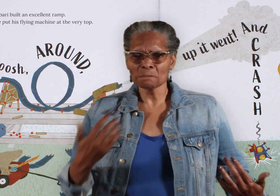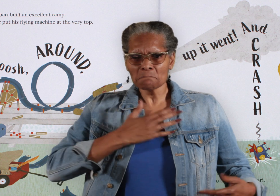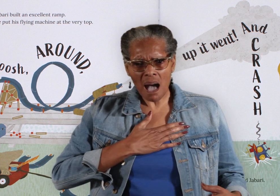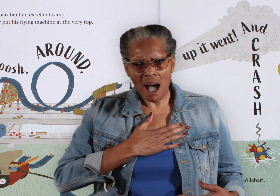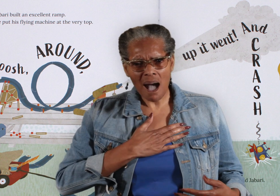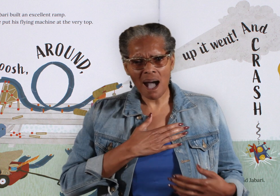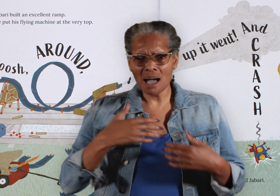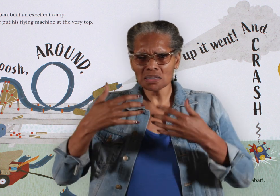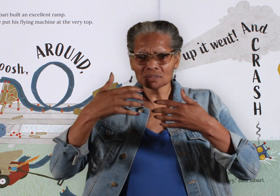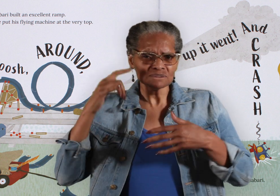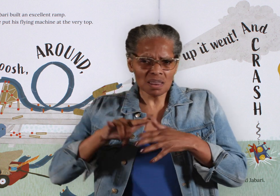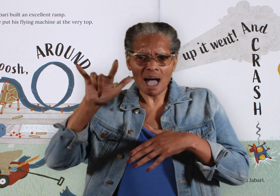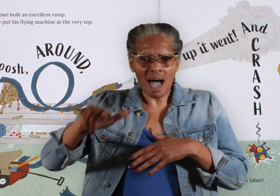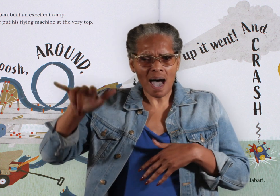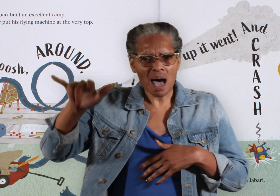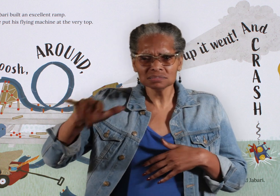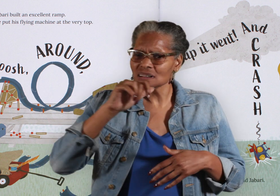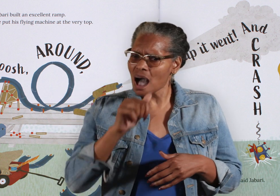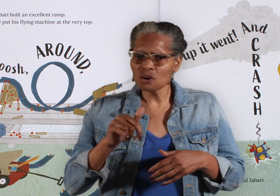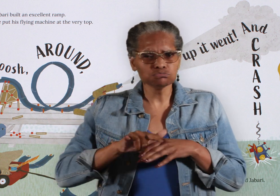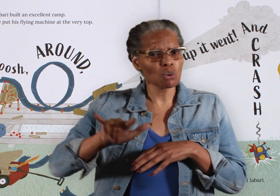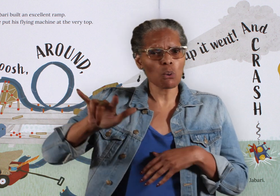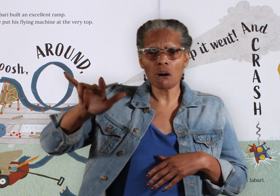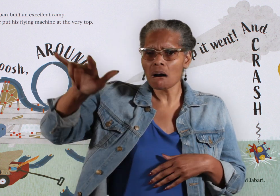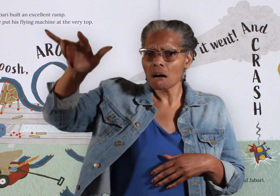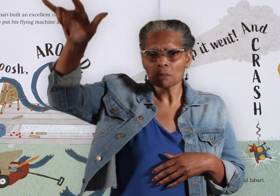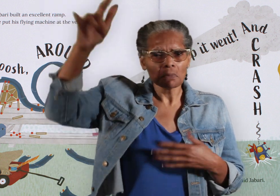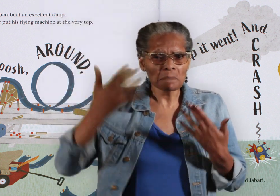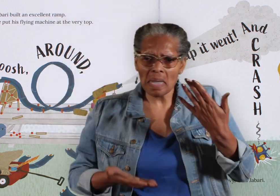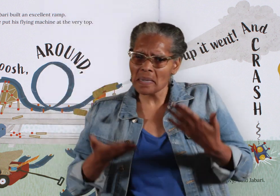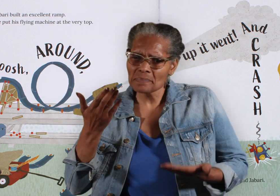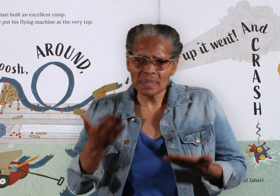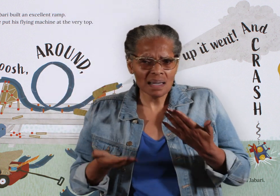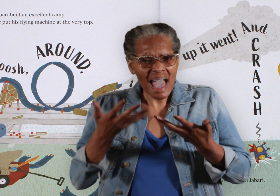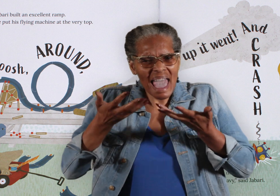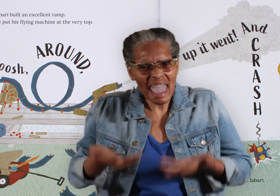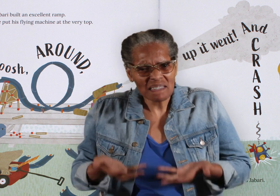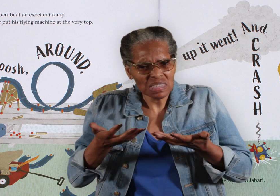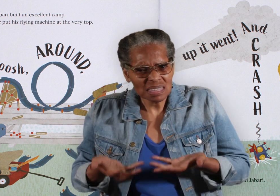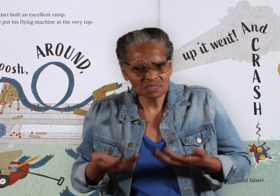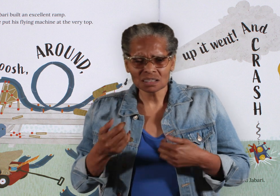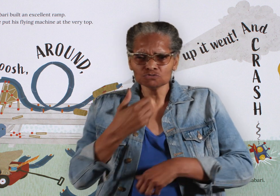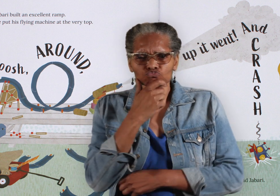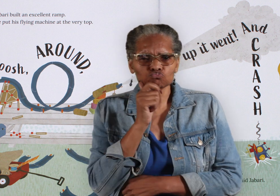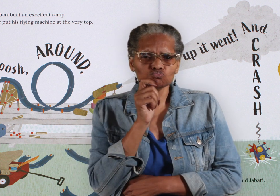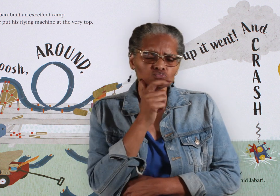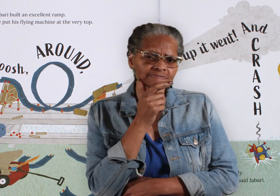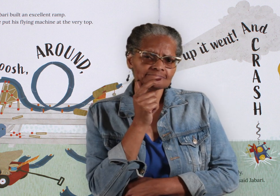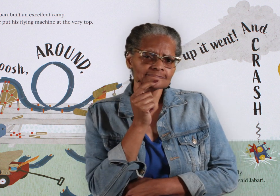His machine did not fly. "Maybe it's too heavy," said Jabari.